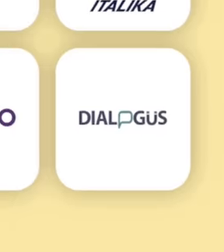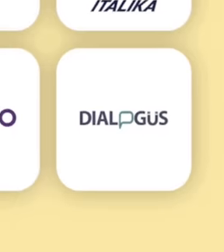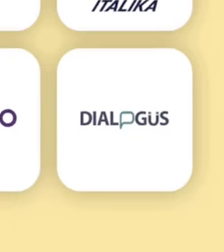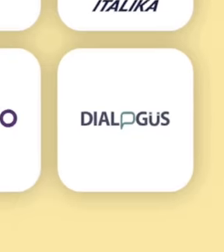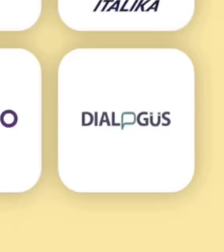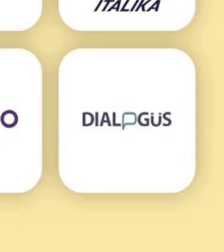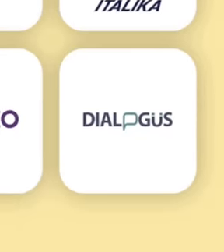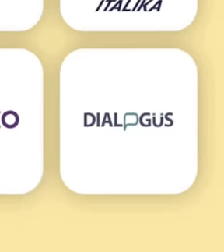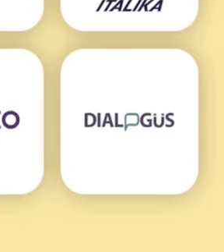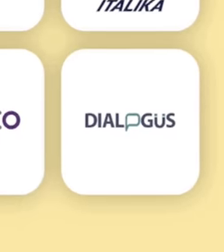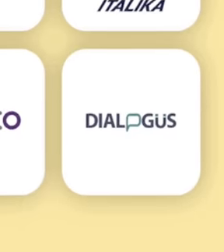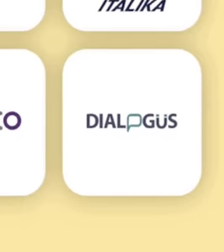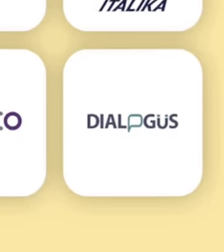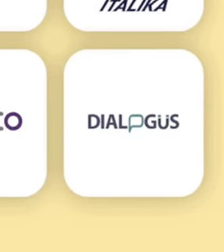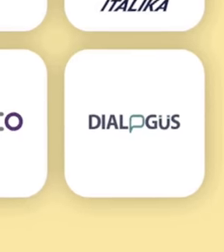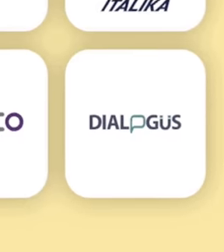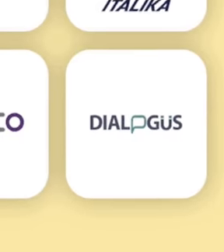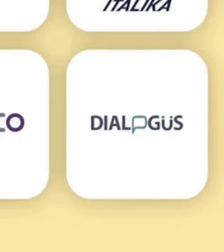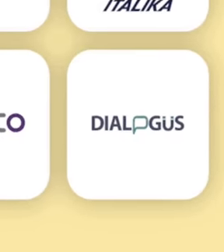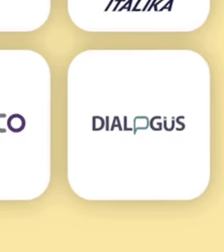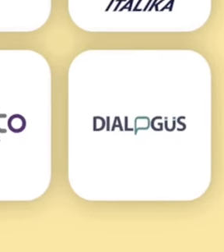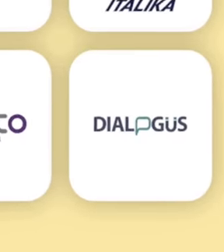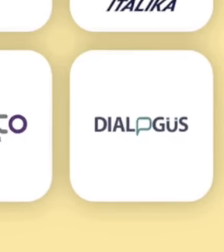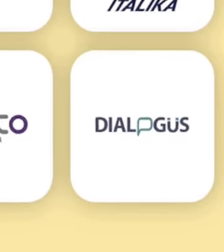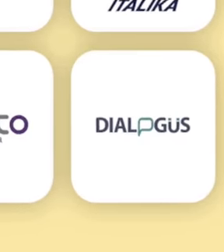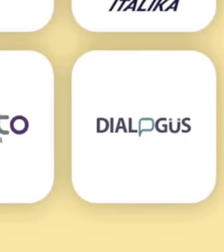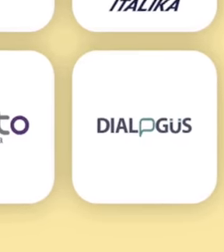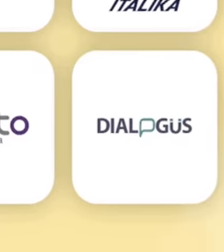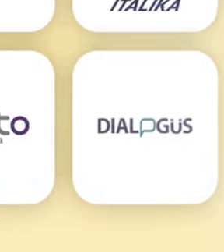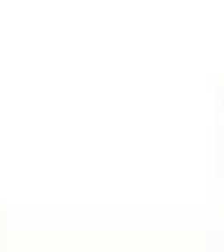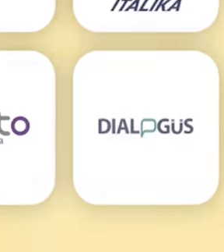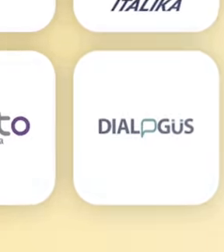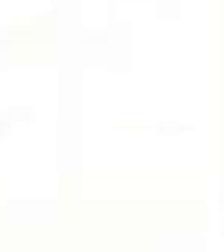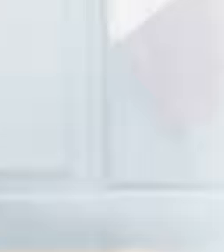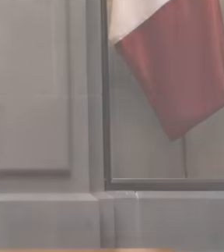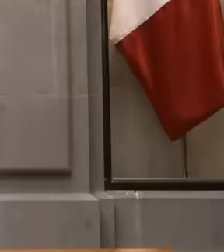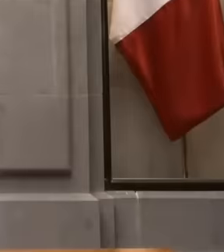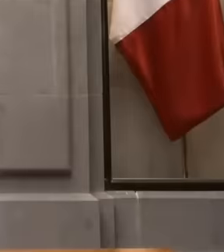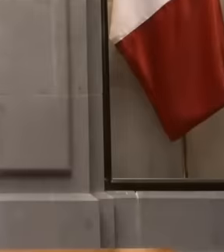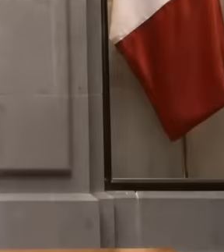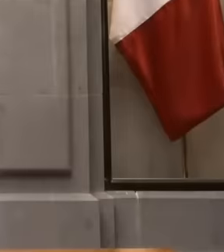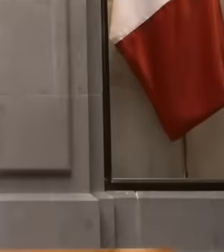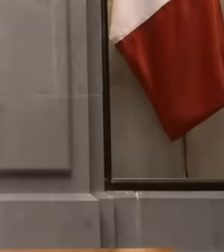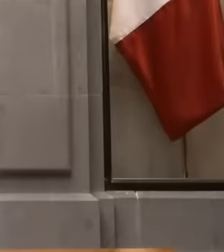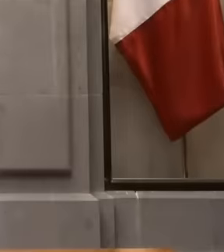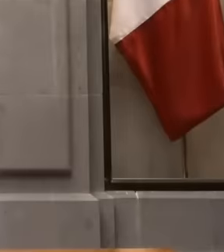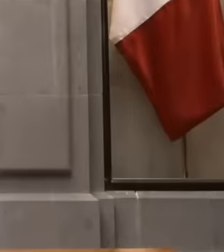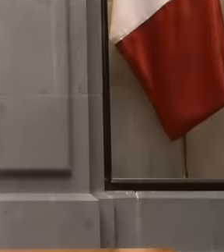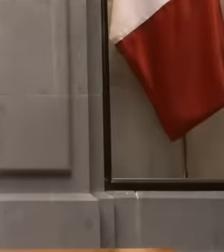companies. It is worth remembering that President López Obrador